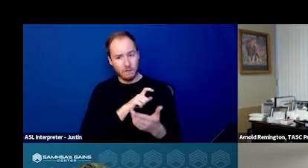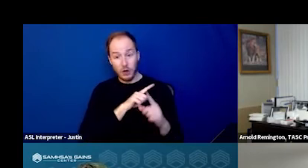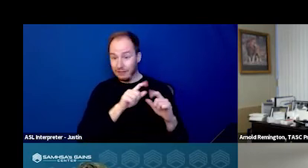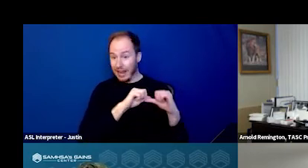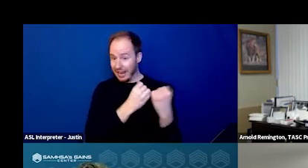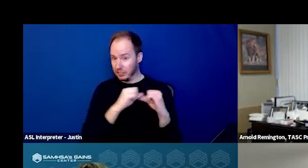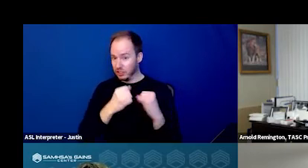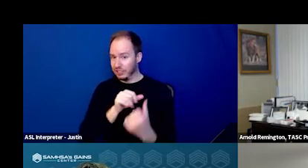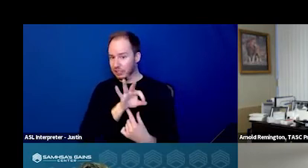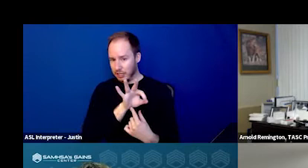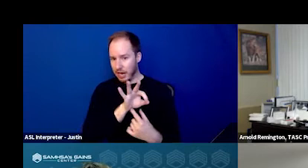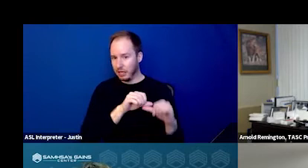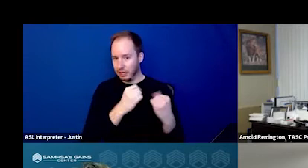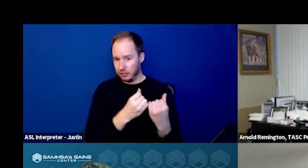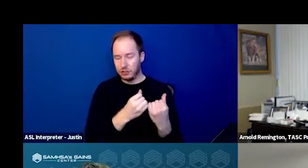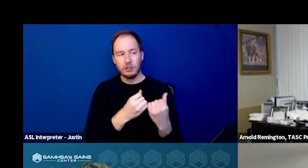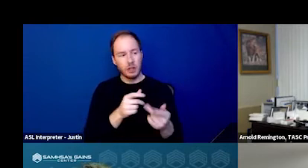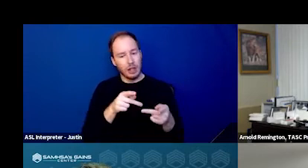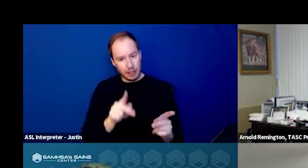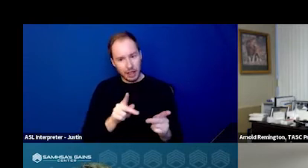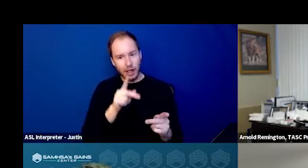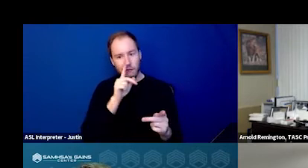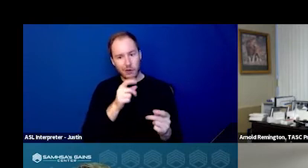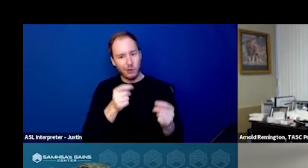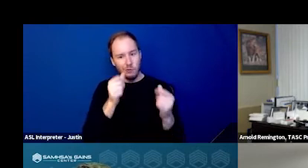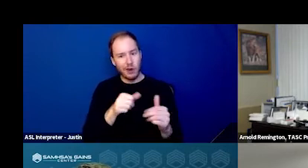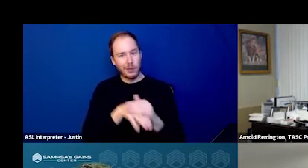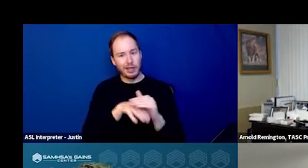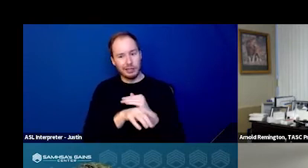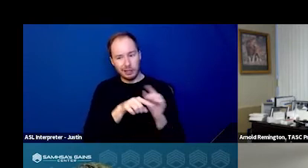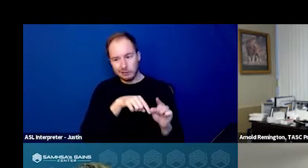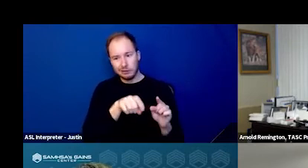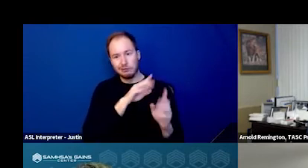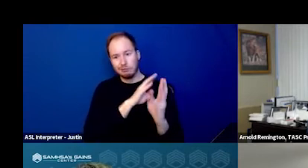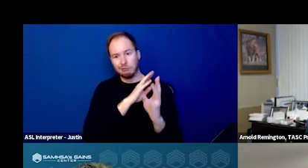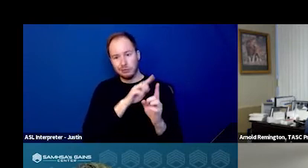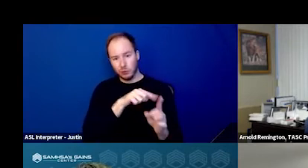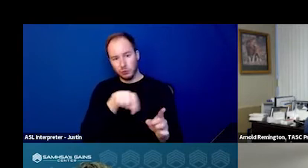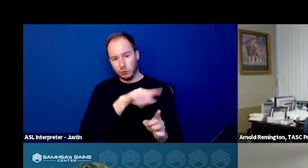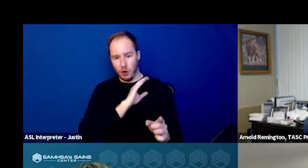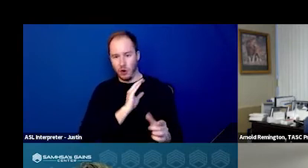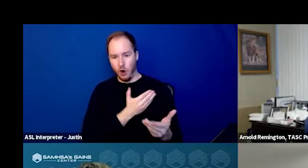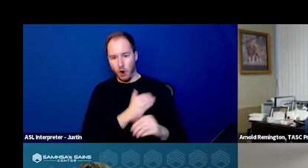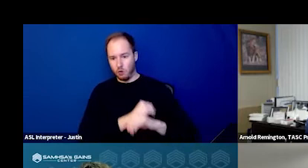at this time, and it allowed for just rapid access to our crisis center.